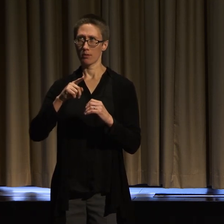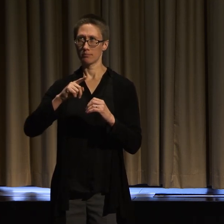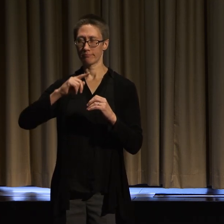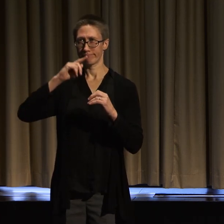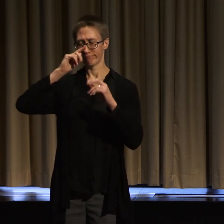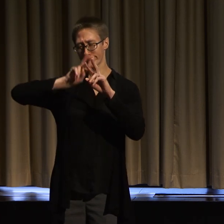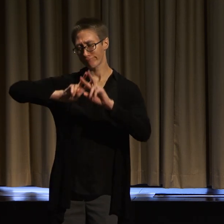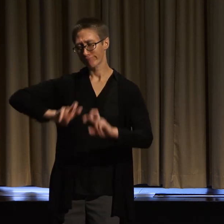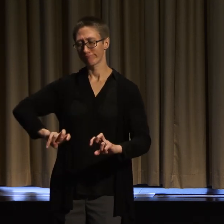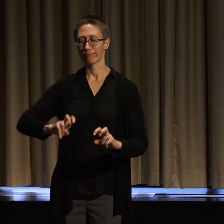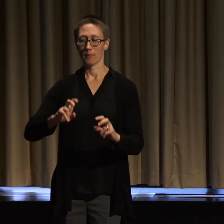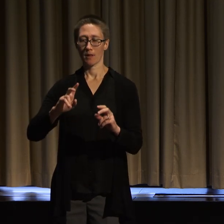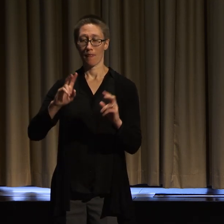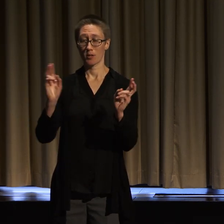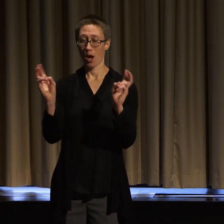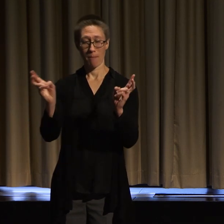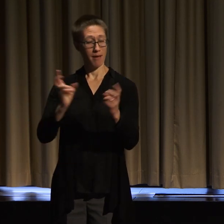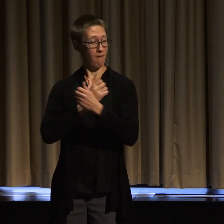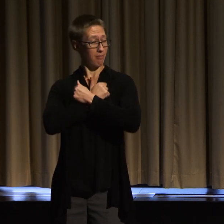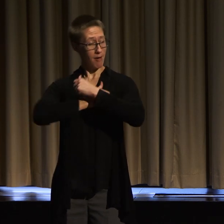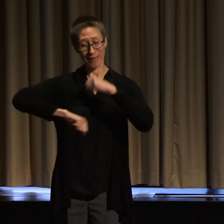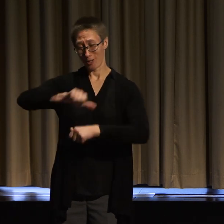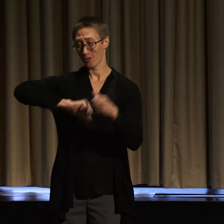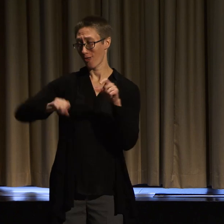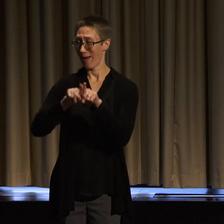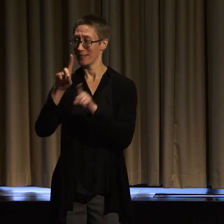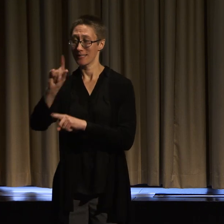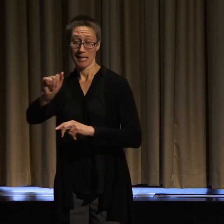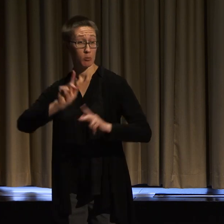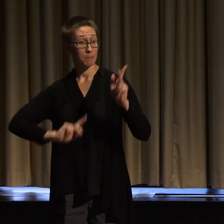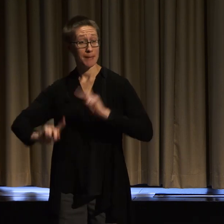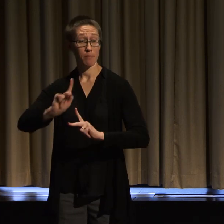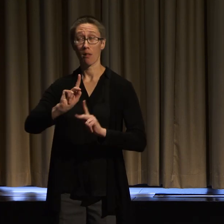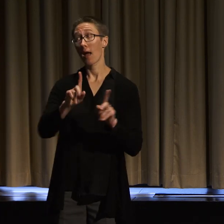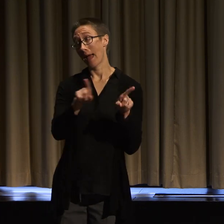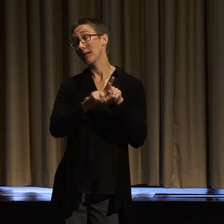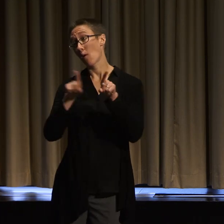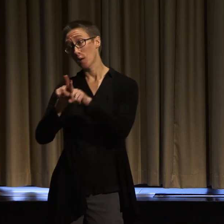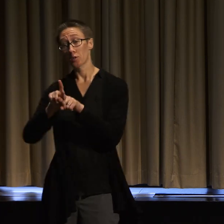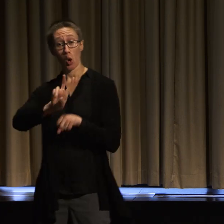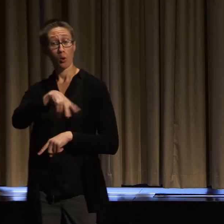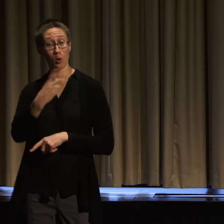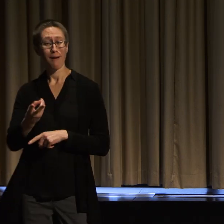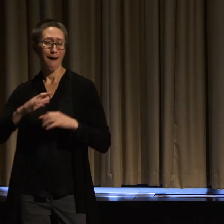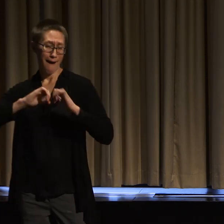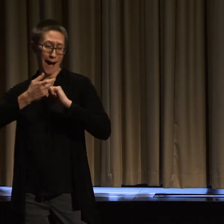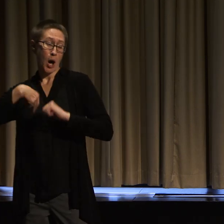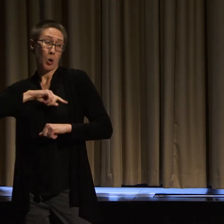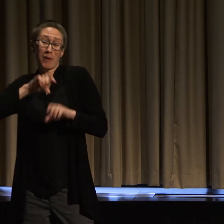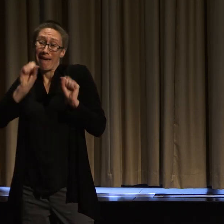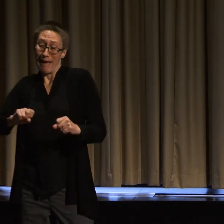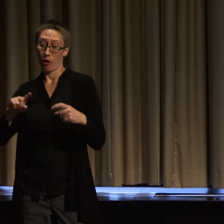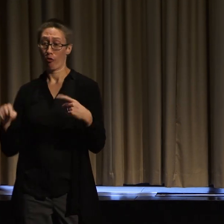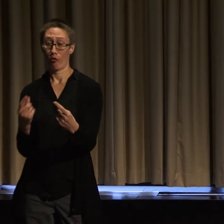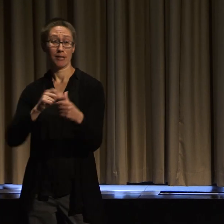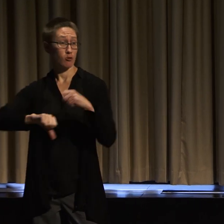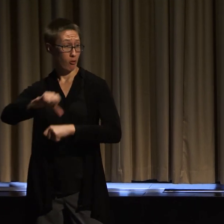and also how we can hurt each other. With the honesty and candor that Mia brings to all her audiences, she's